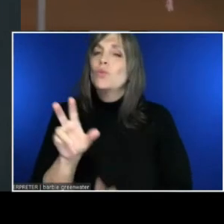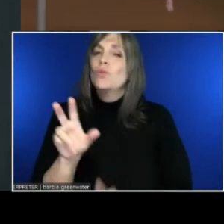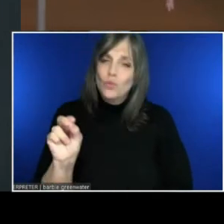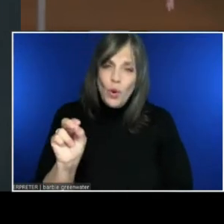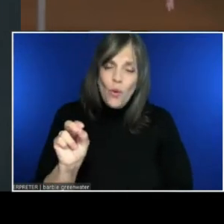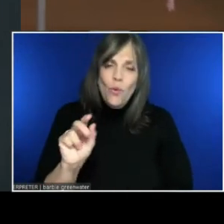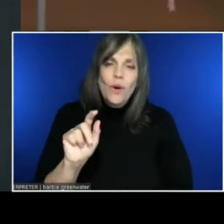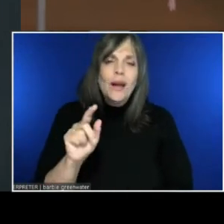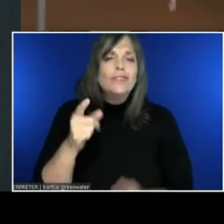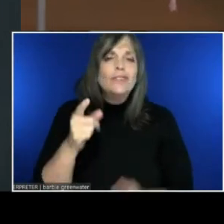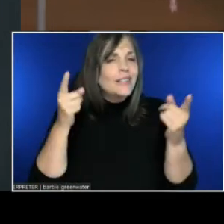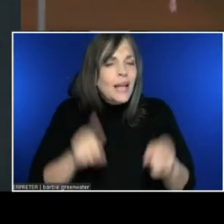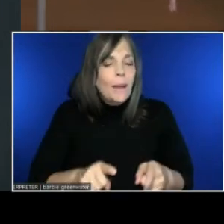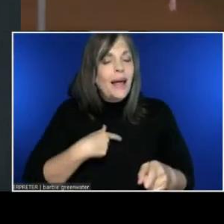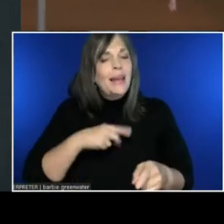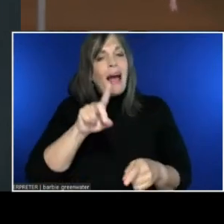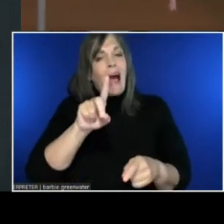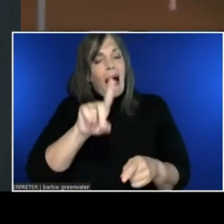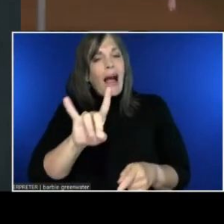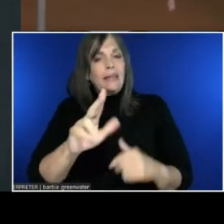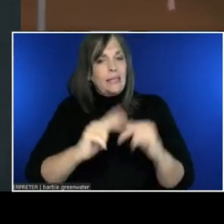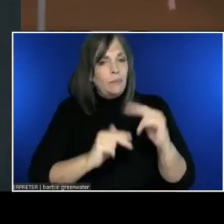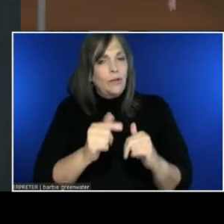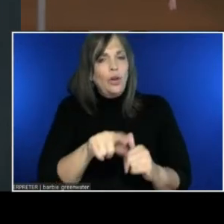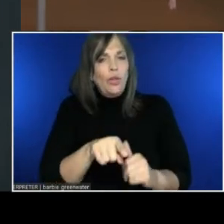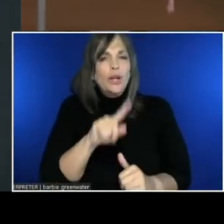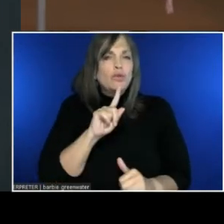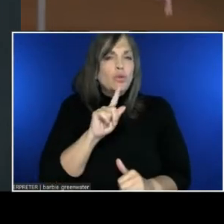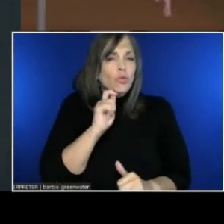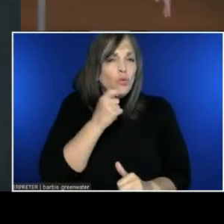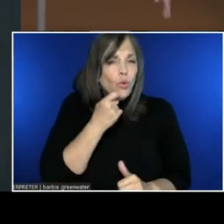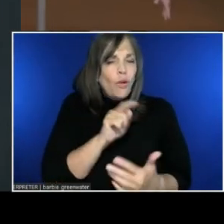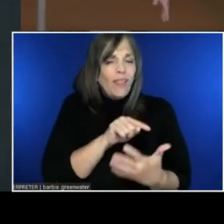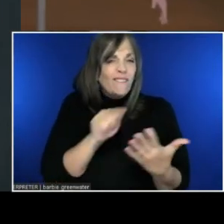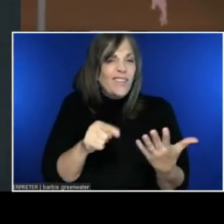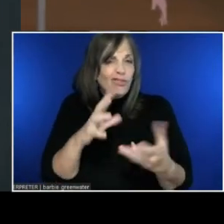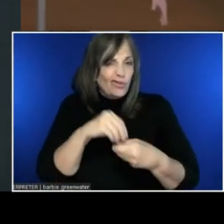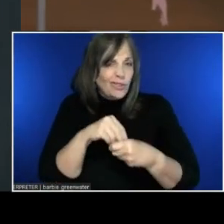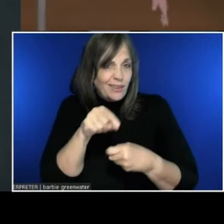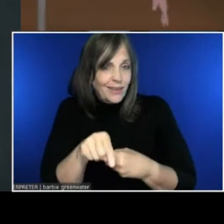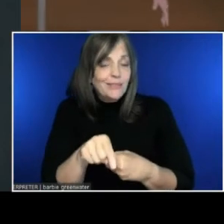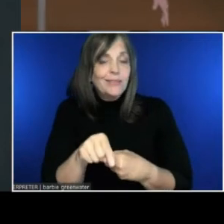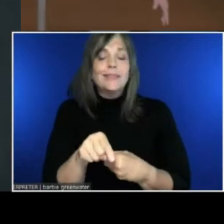And I'm happy to talk about it, and I'm super psyched to learn from you and see where we go beyond that.